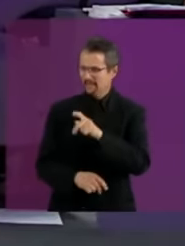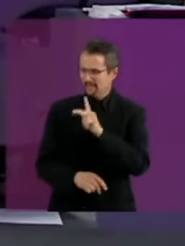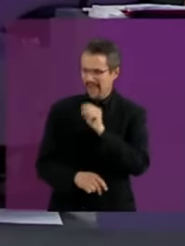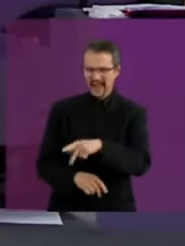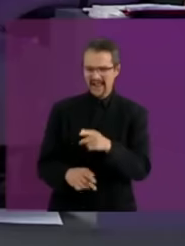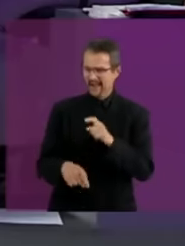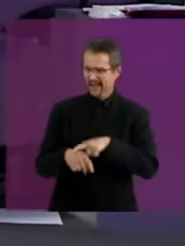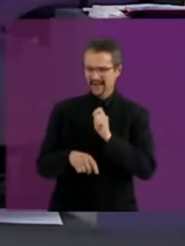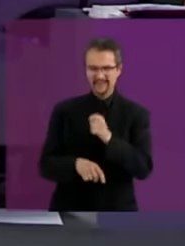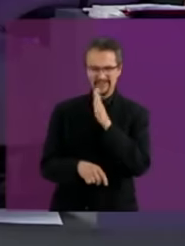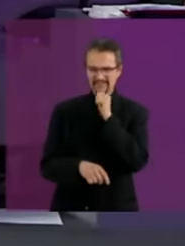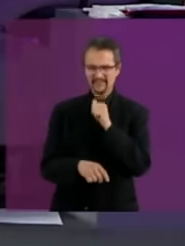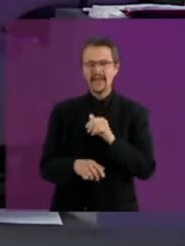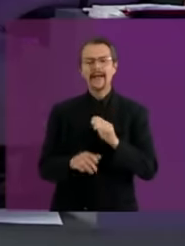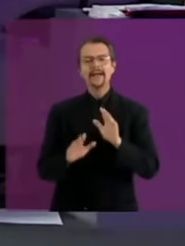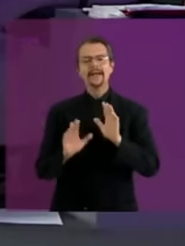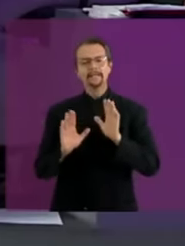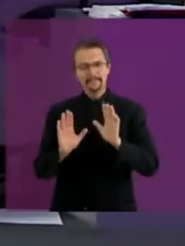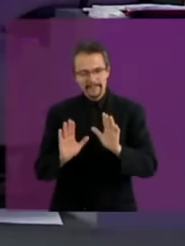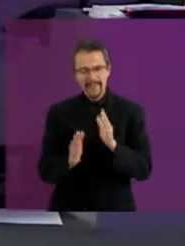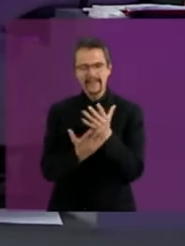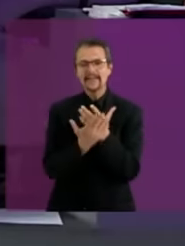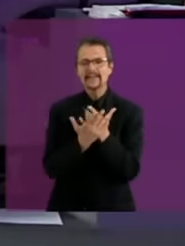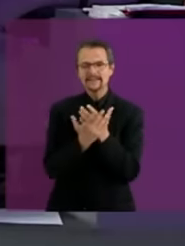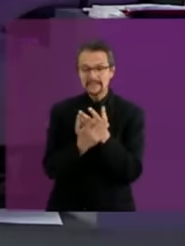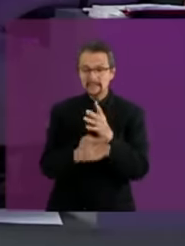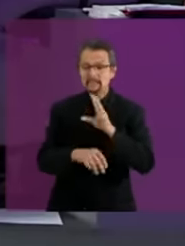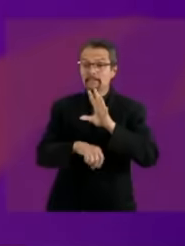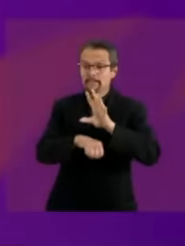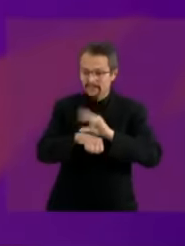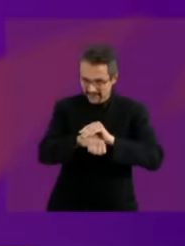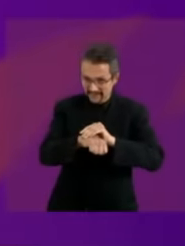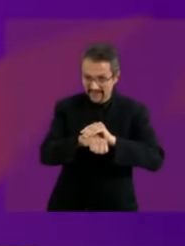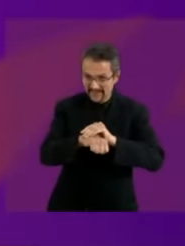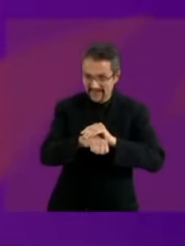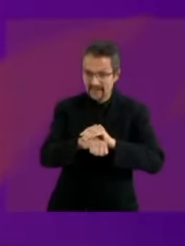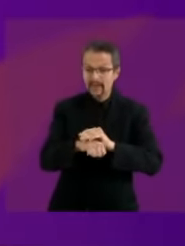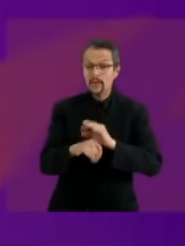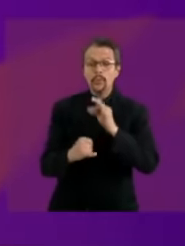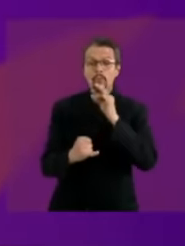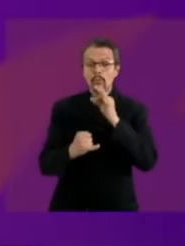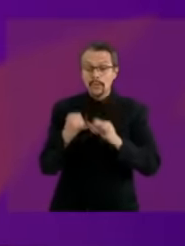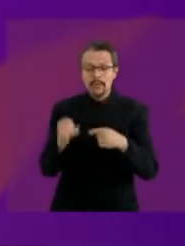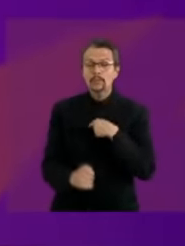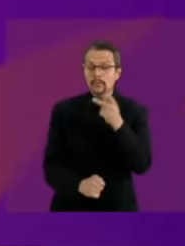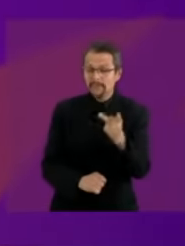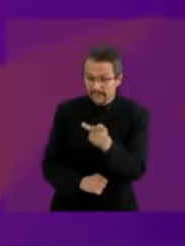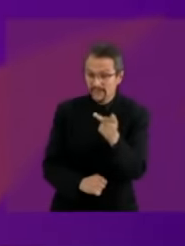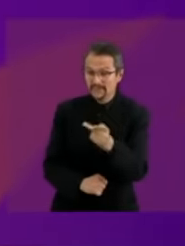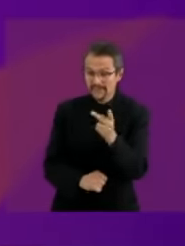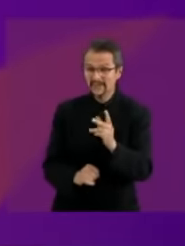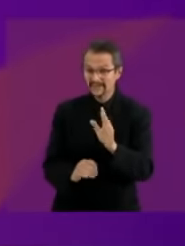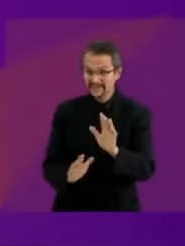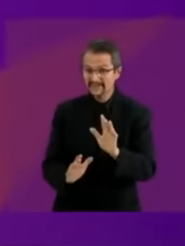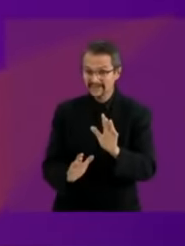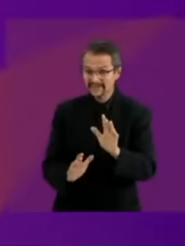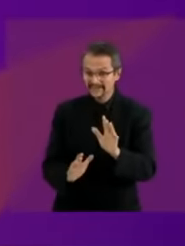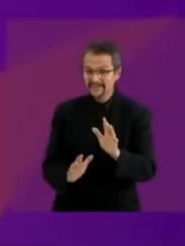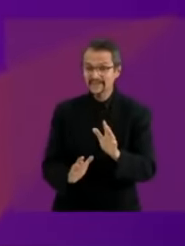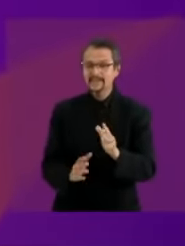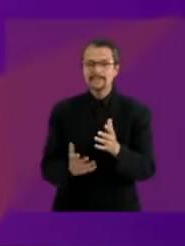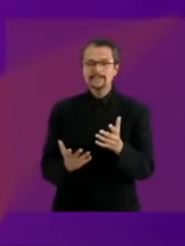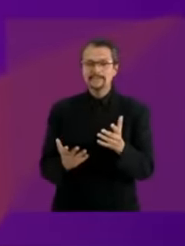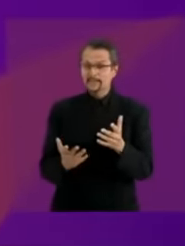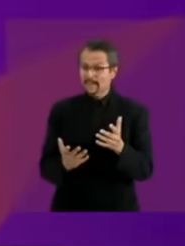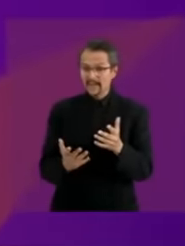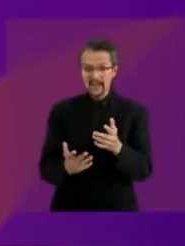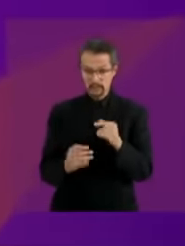what if you allow me I am going to ask this last question what degree of autonomy do the institutions